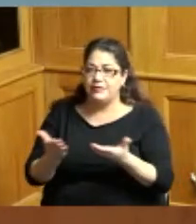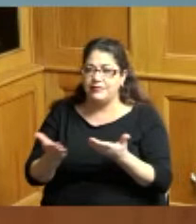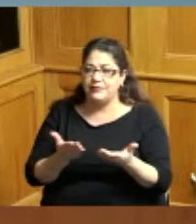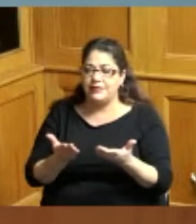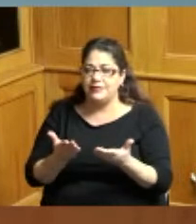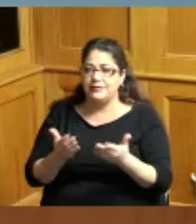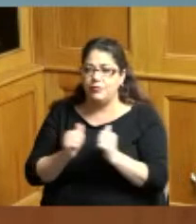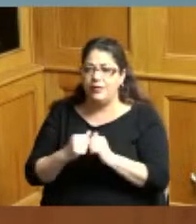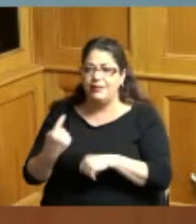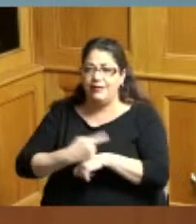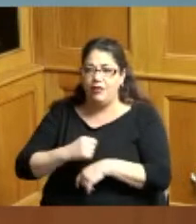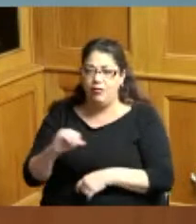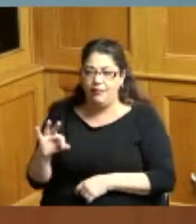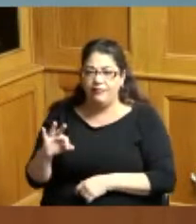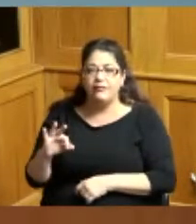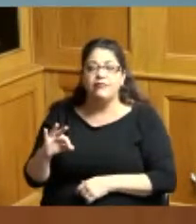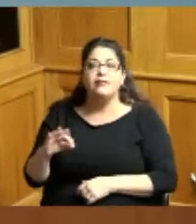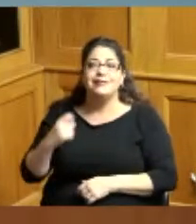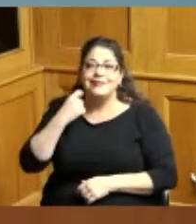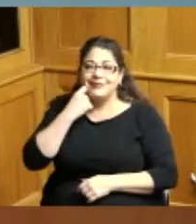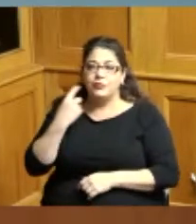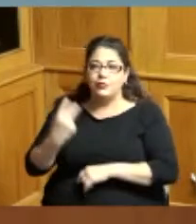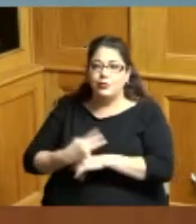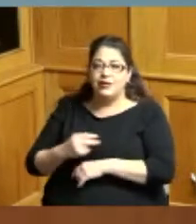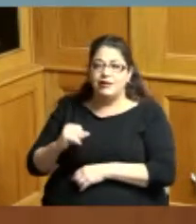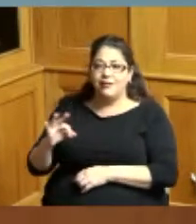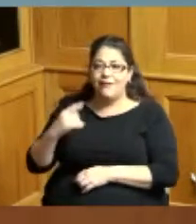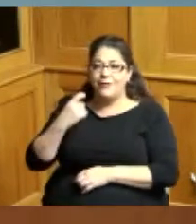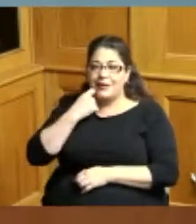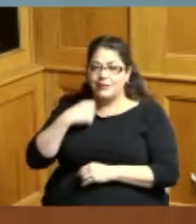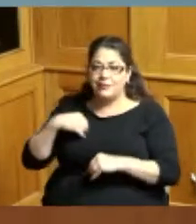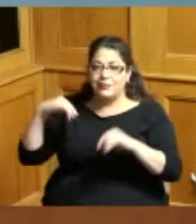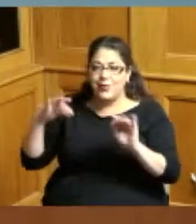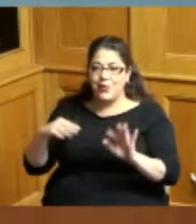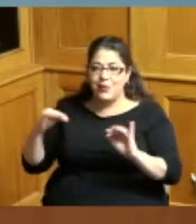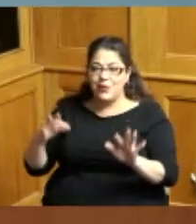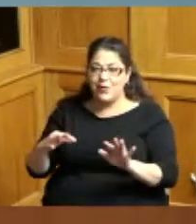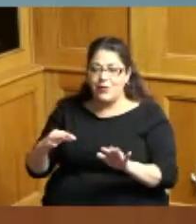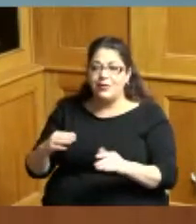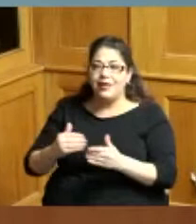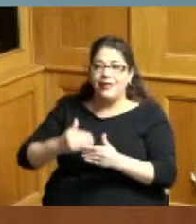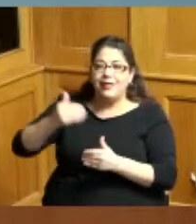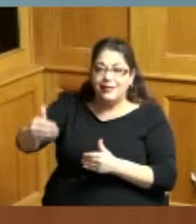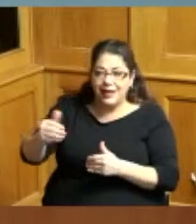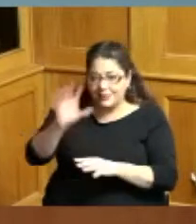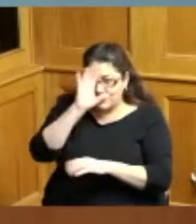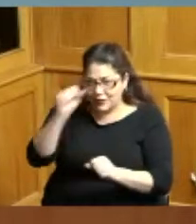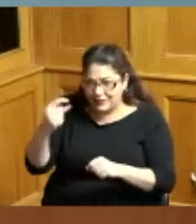day off we've just had two days off because of the snowstorm we've got President's day coming where